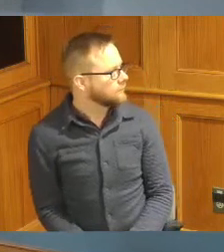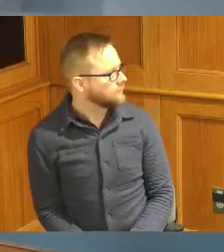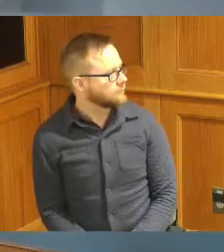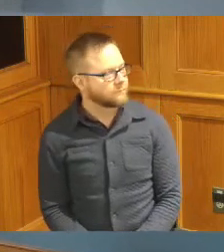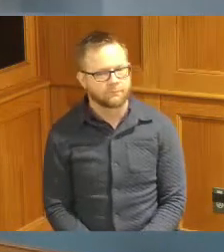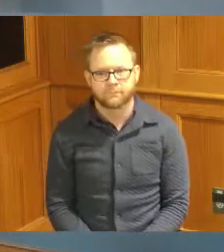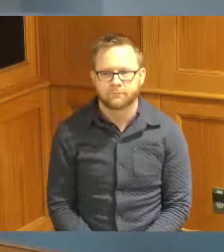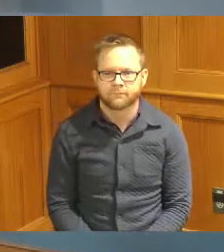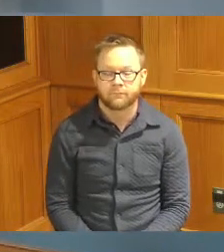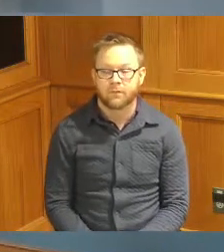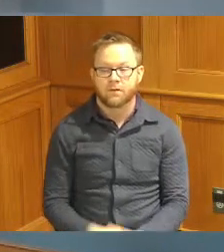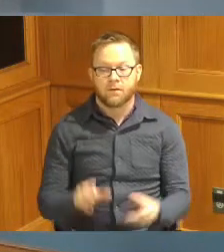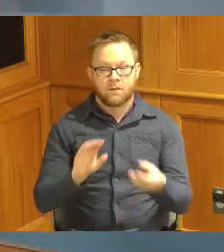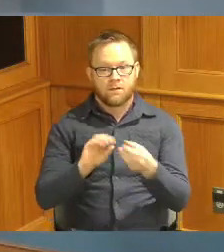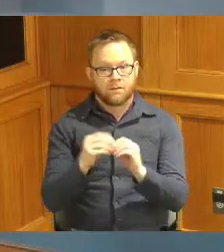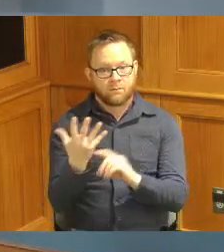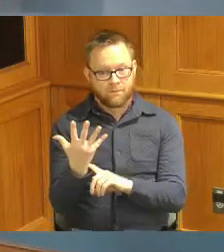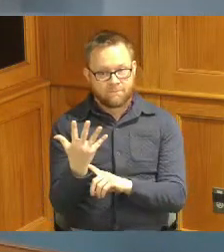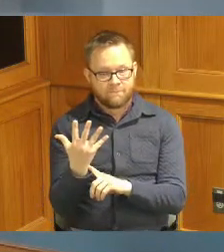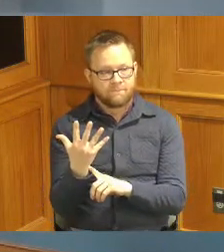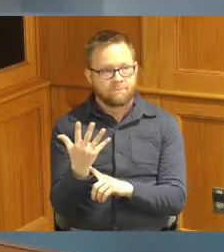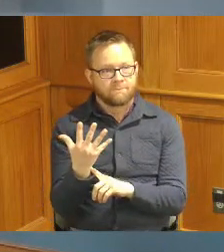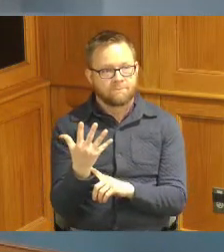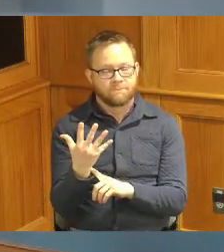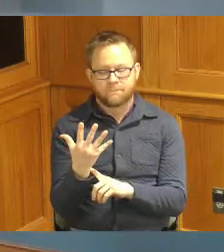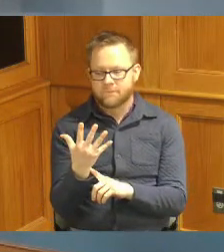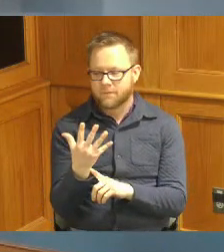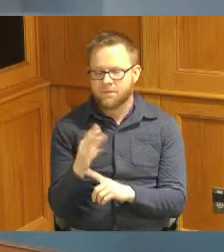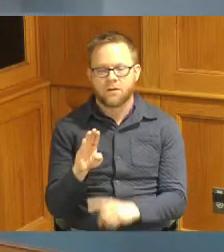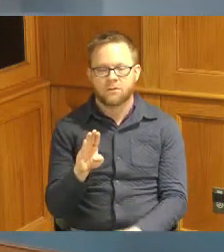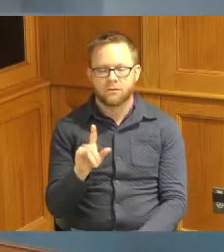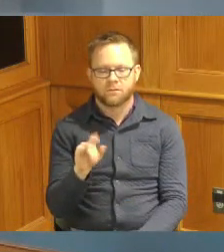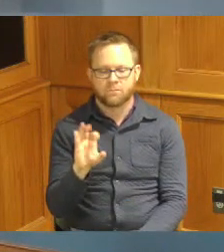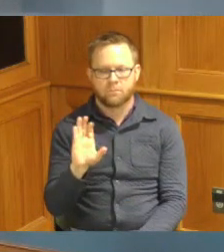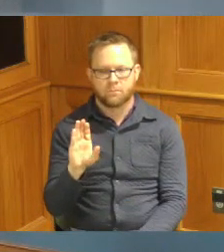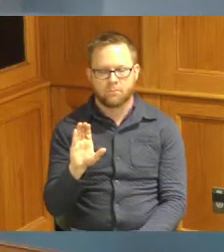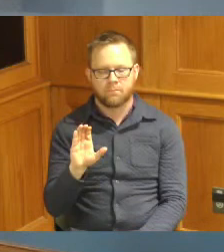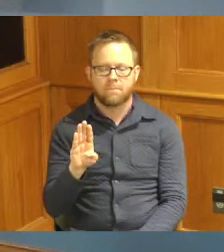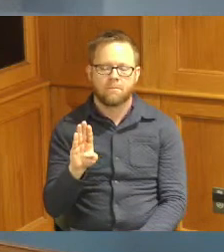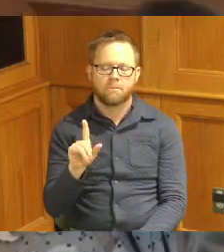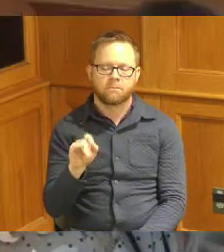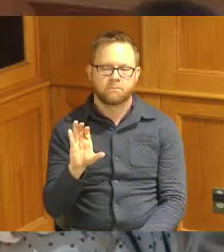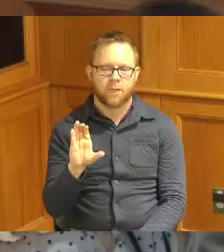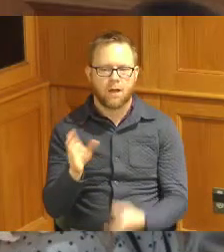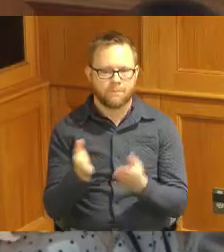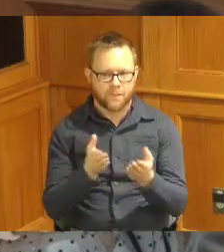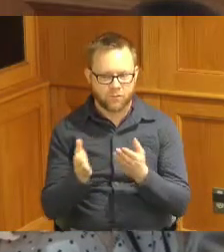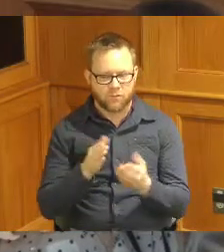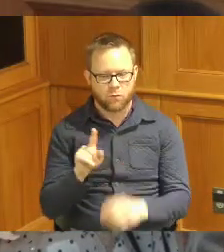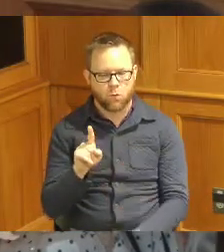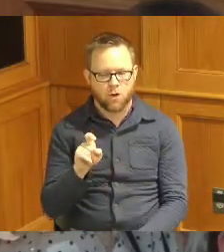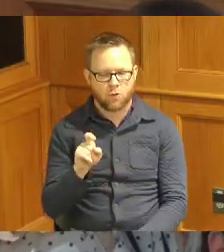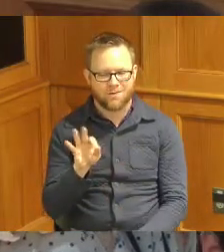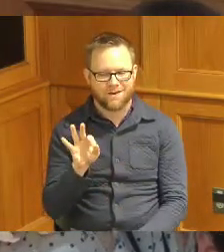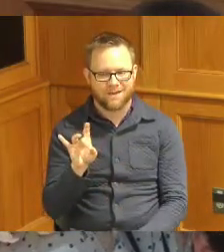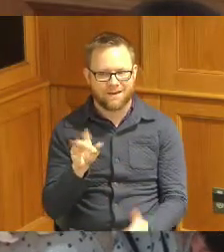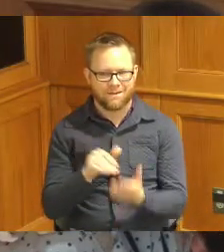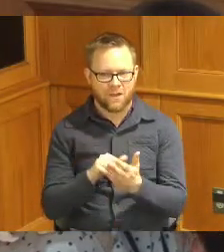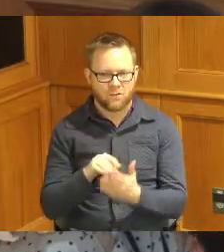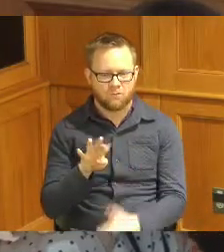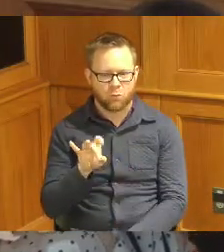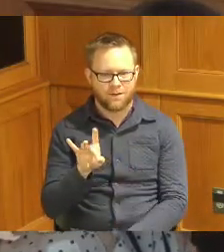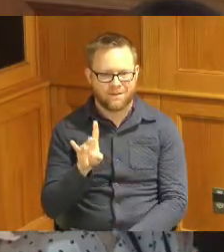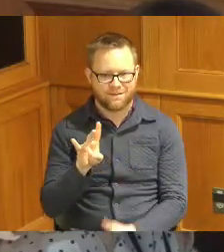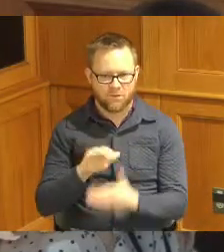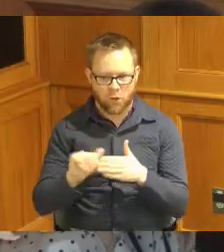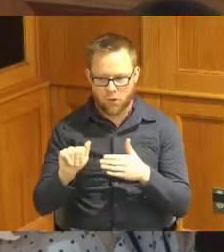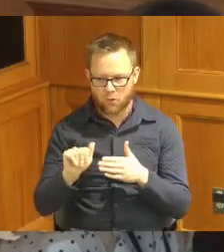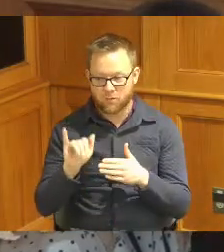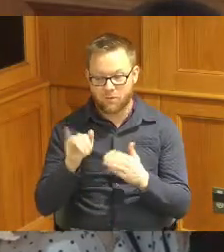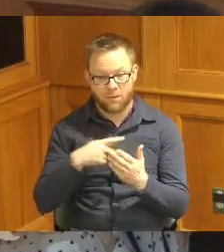okay item number five this is with block Ministries for 198,487. their program will serve